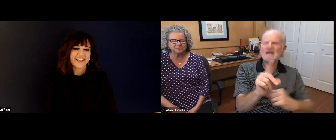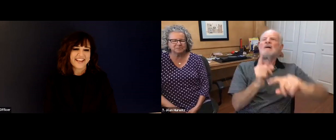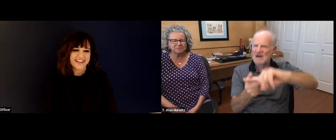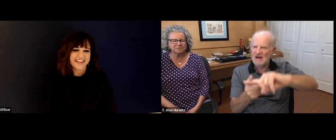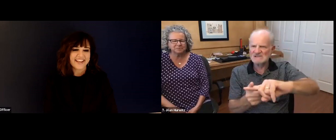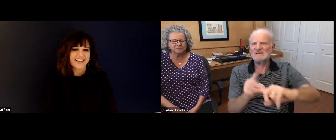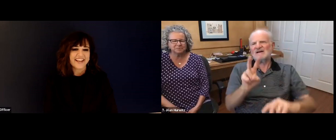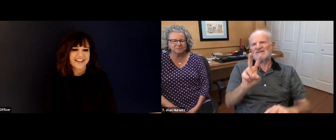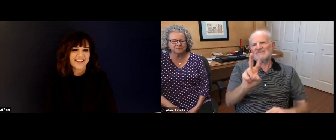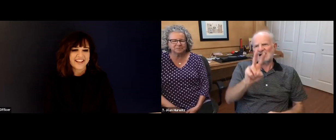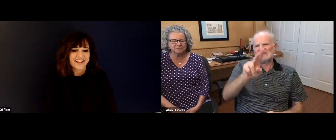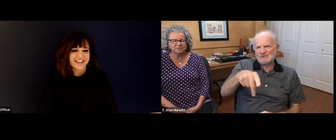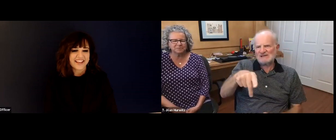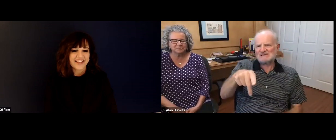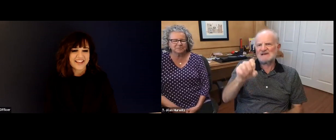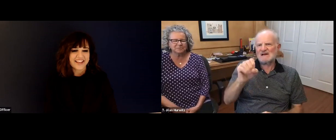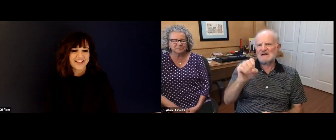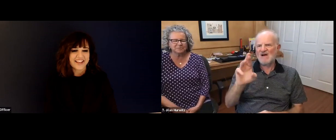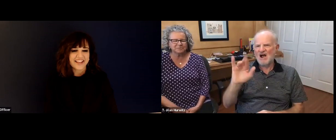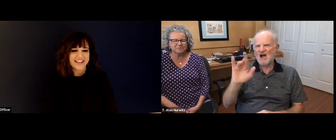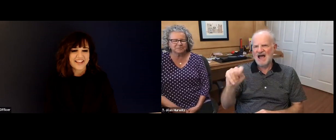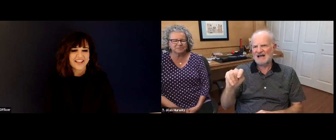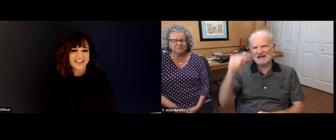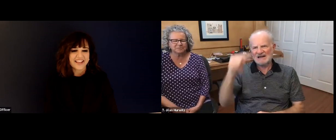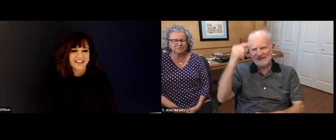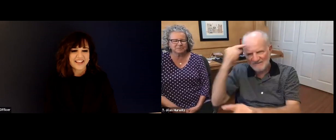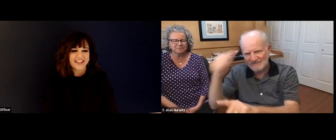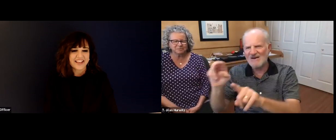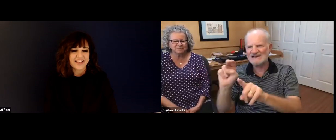Department of Education. And it felt he felt like the title of